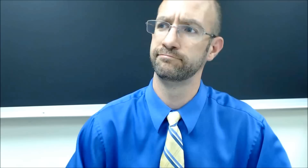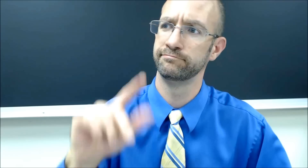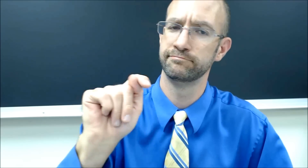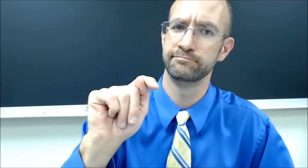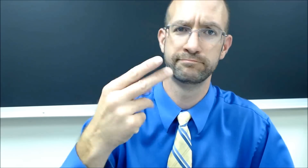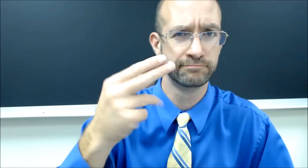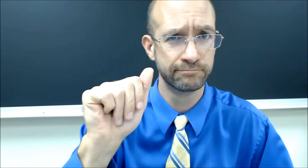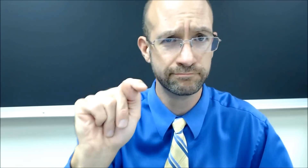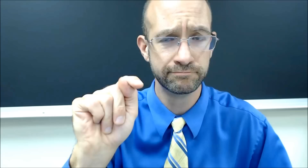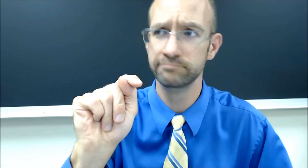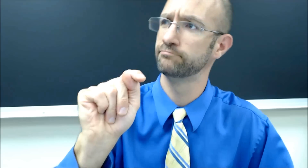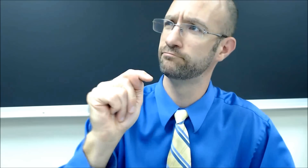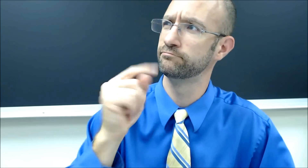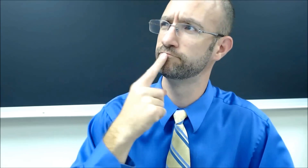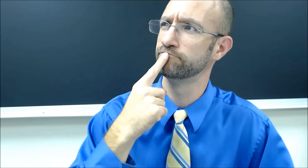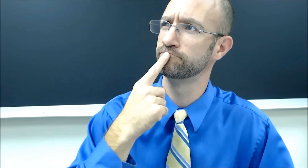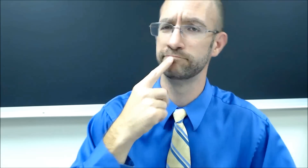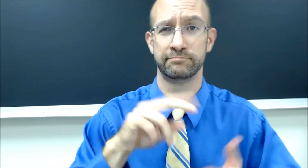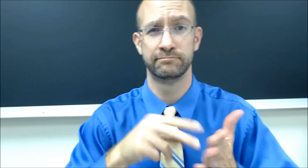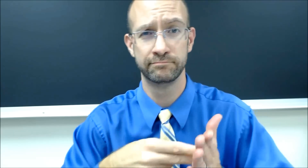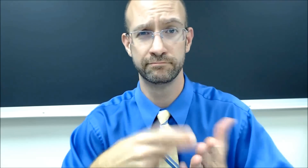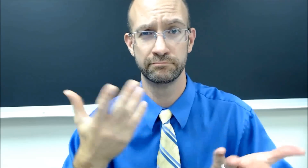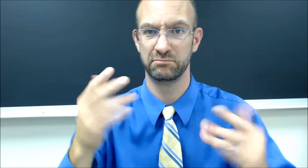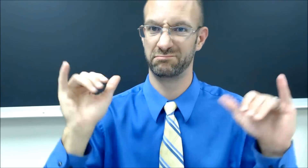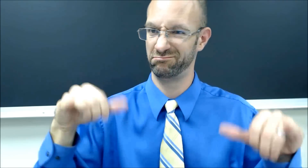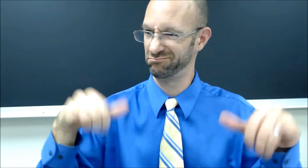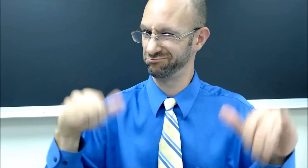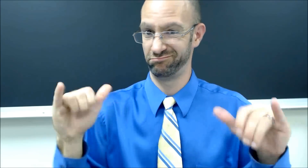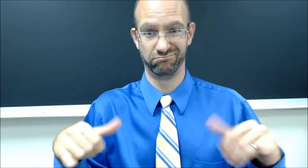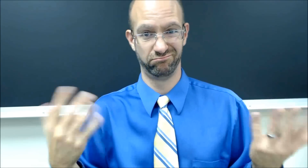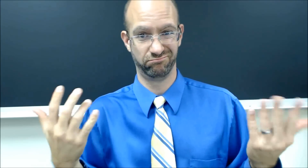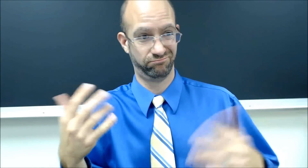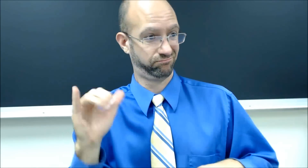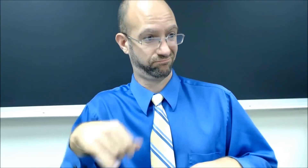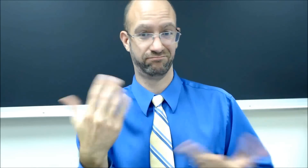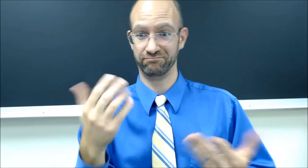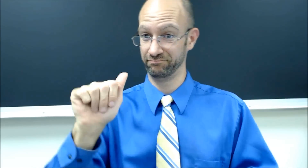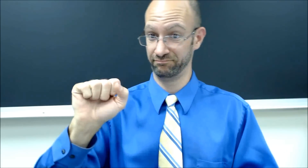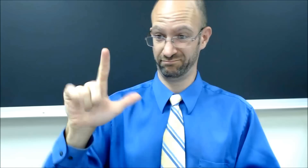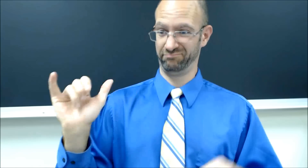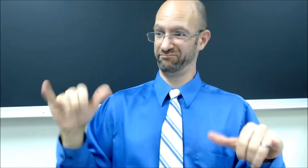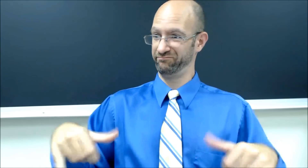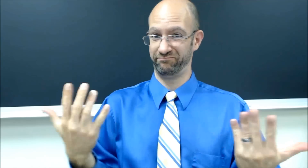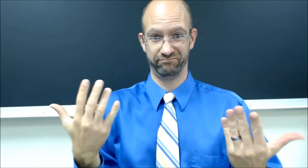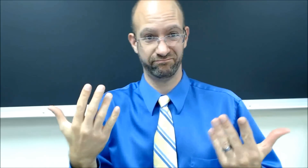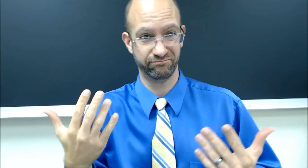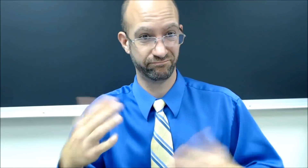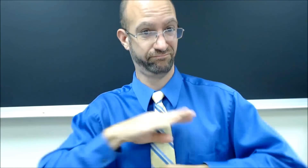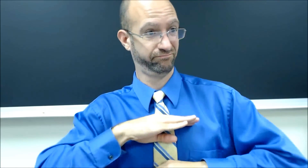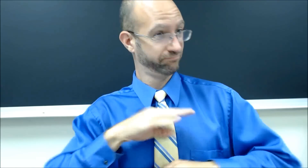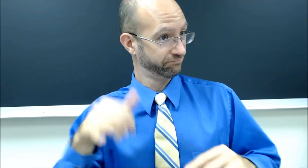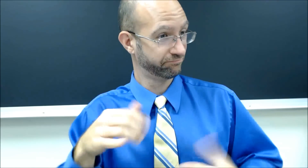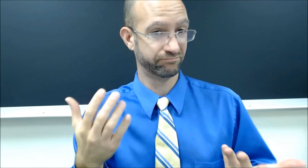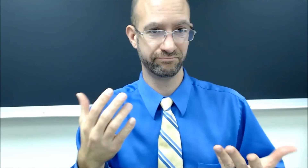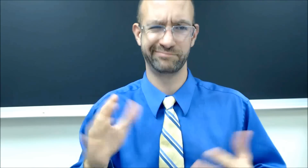Does T-H-A-T mean that is it? That is what ASL is, nothing more. We are satisfied.